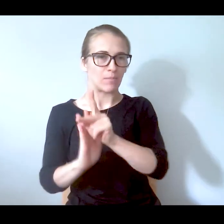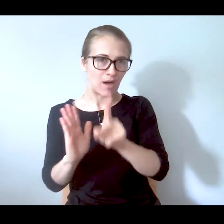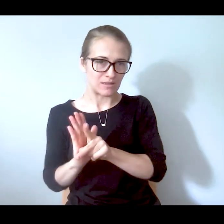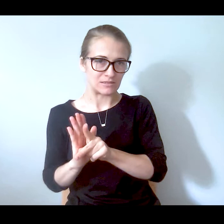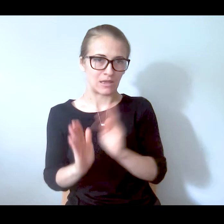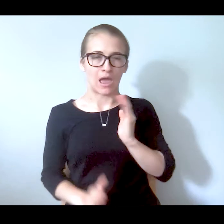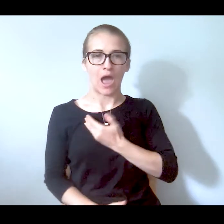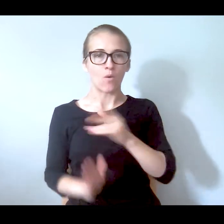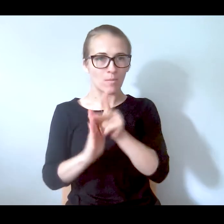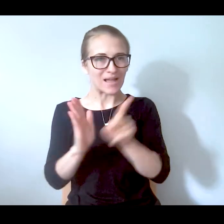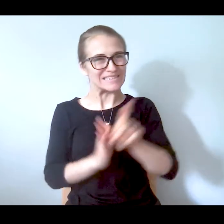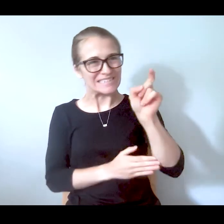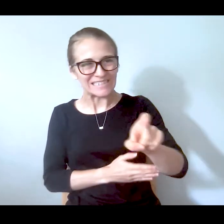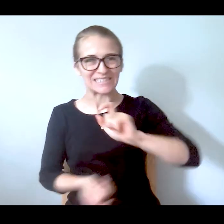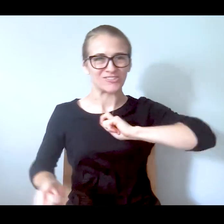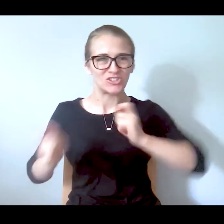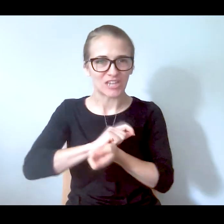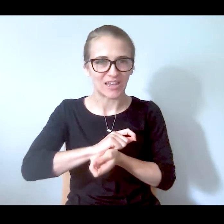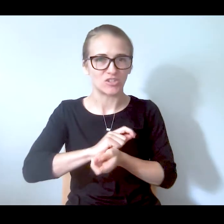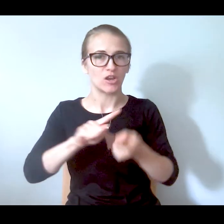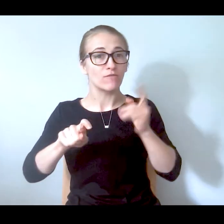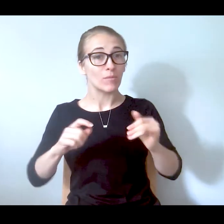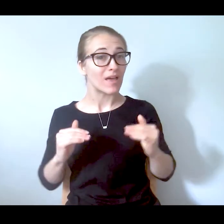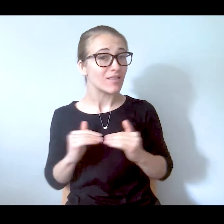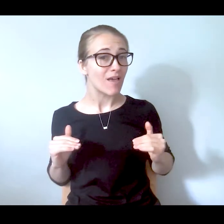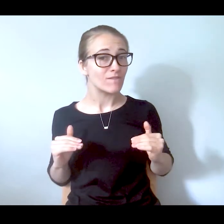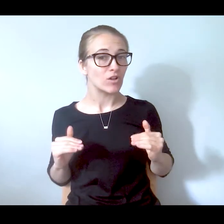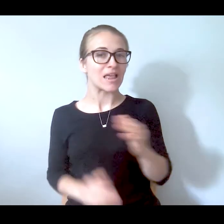change from that level as well as from the response